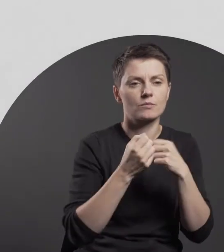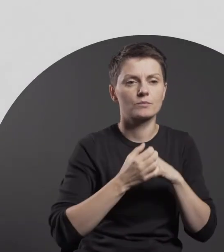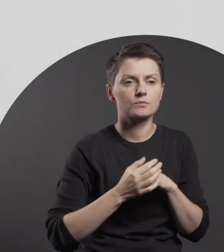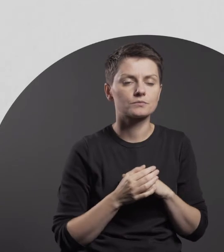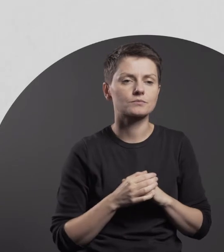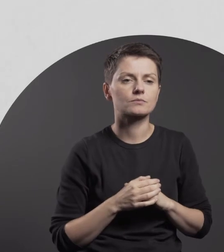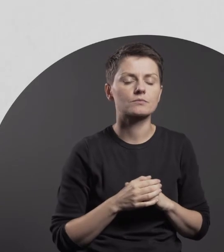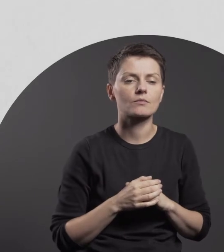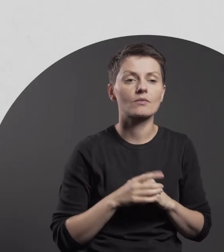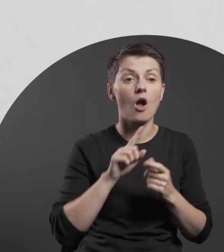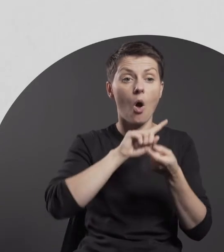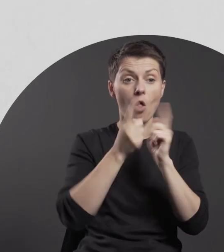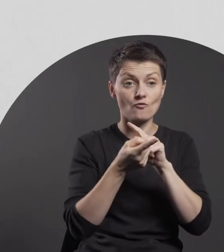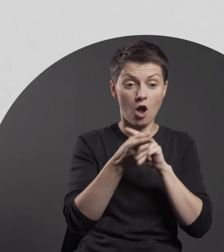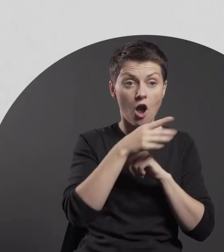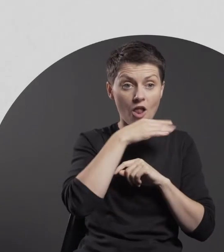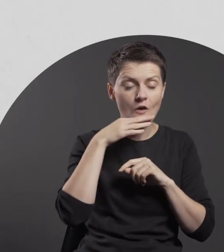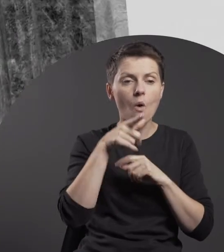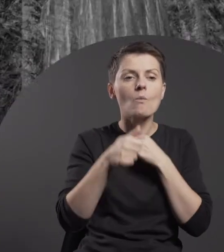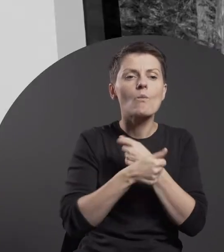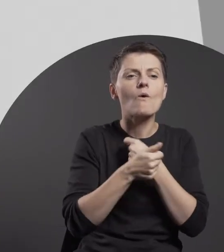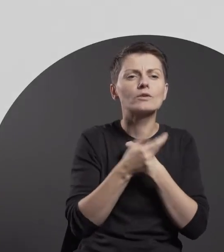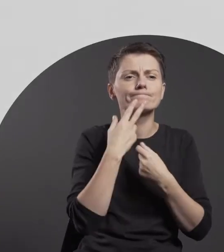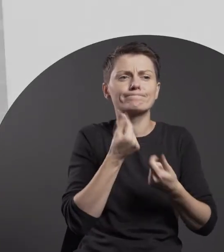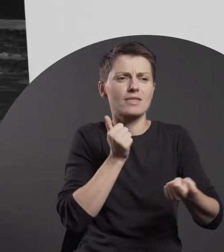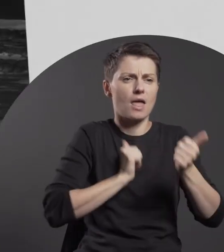The reversal of colours creates a disturbing impression.